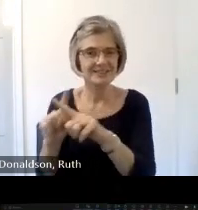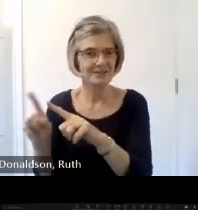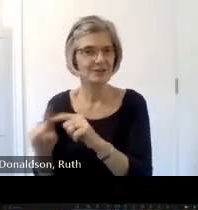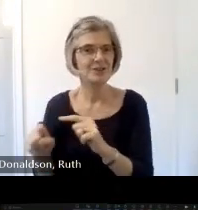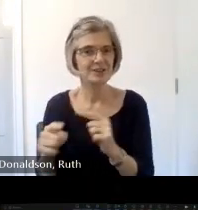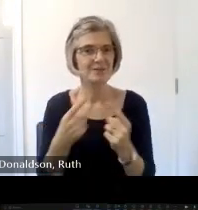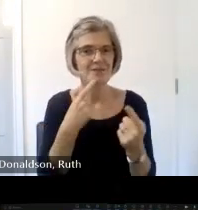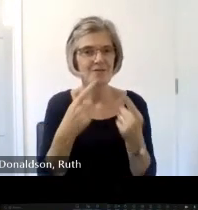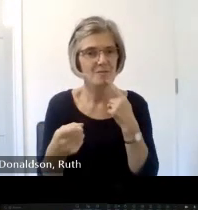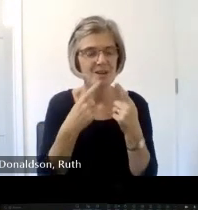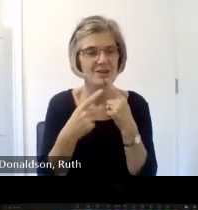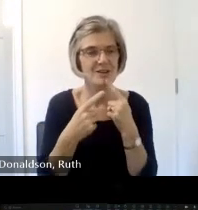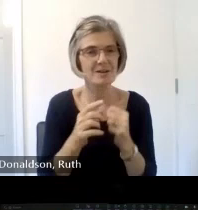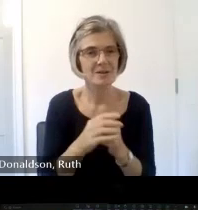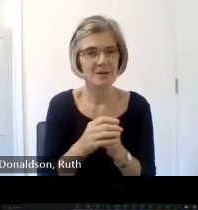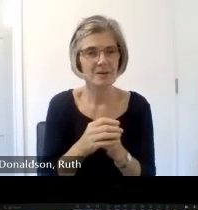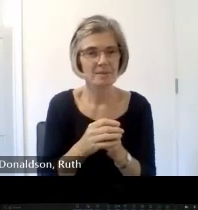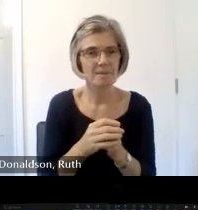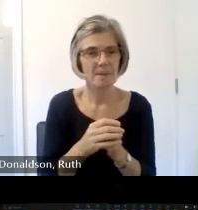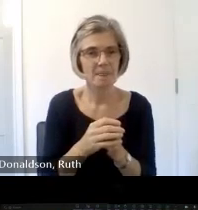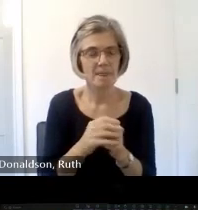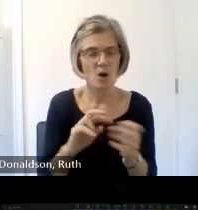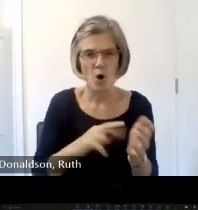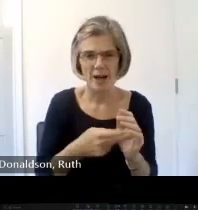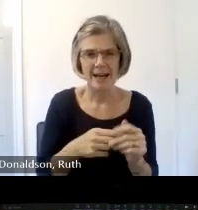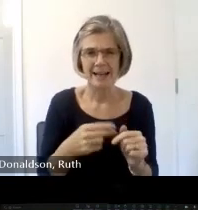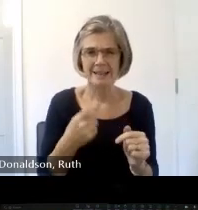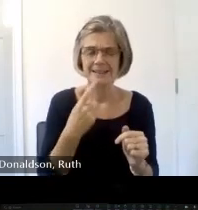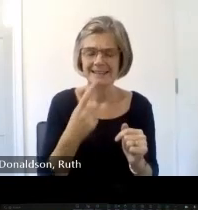organizers have reported that engaging with previous campaigns has been valuable for a